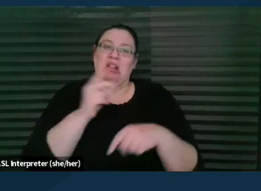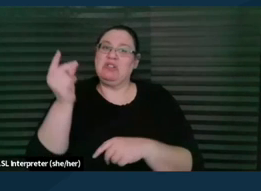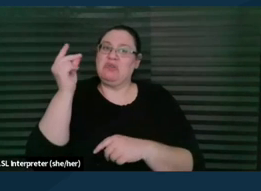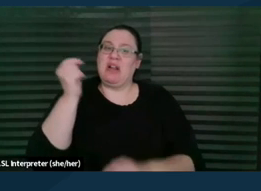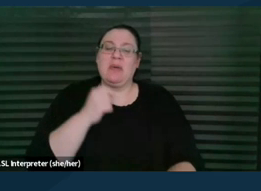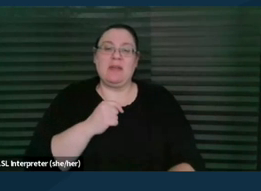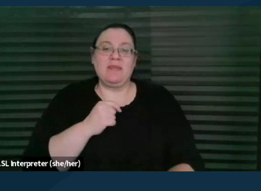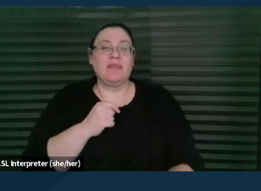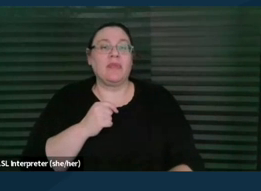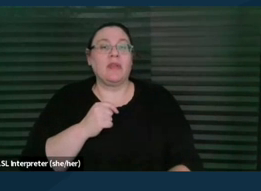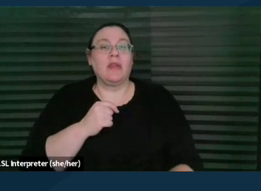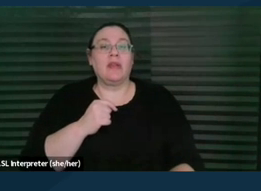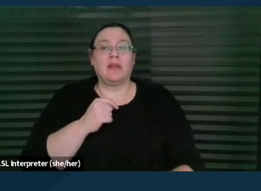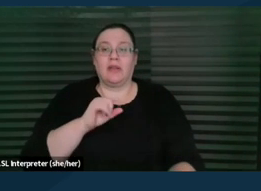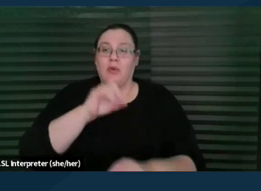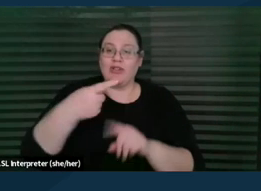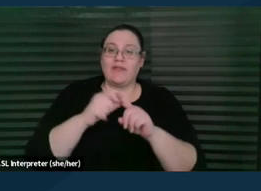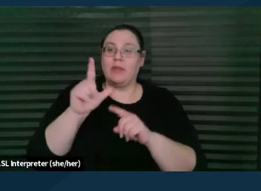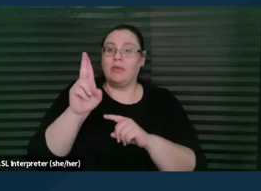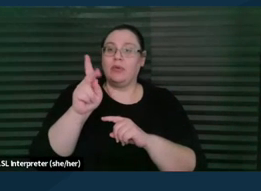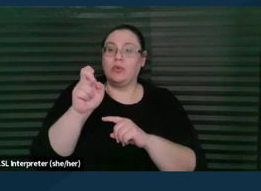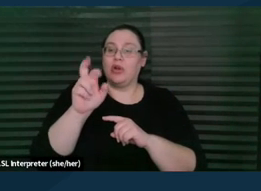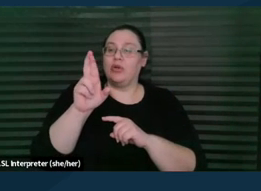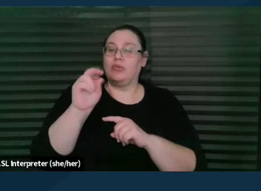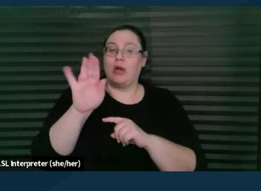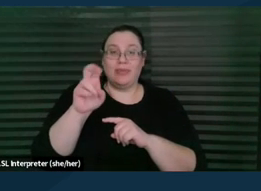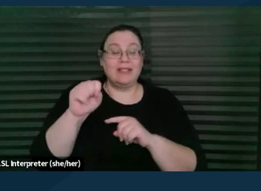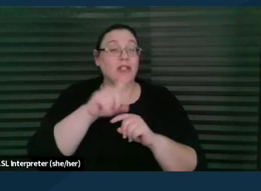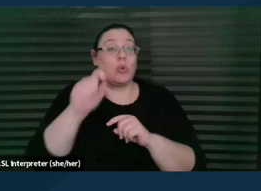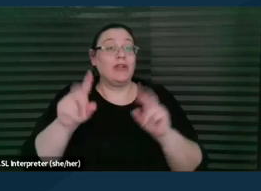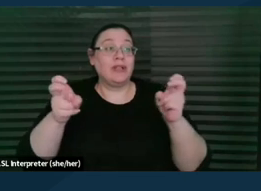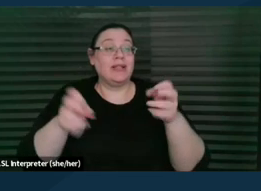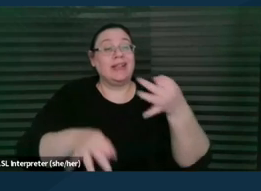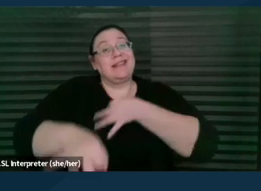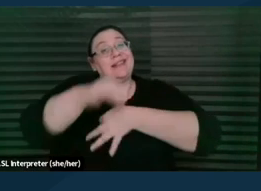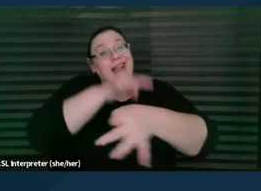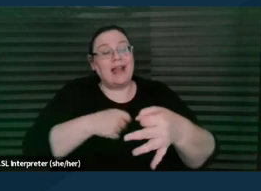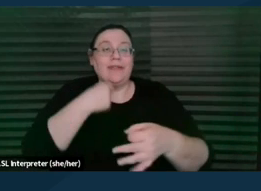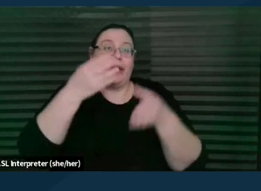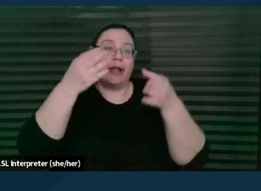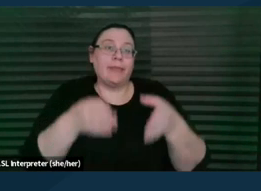And that question is from Luke Robbins. The question states in lieu of telling somebody I, in, sorry,